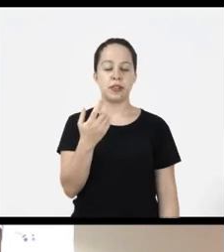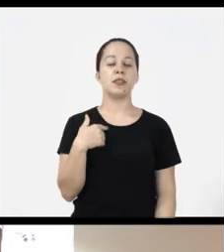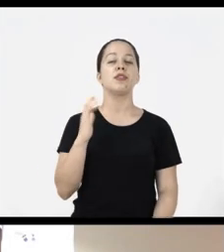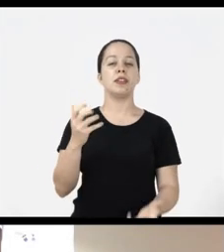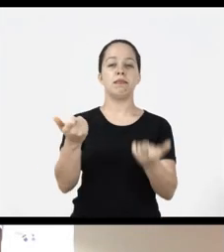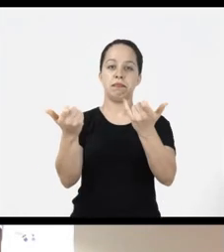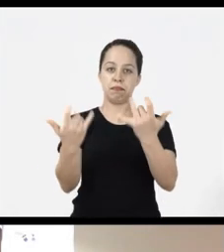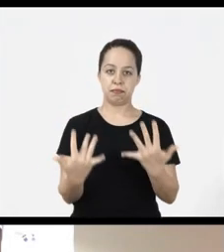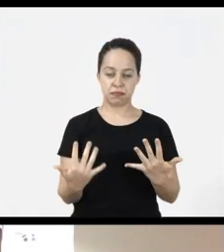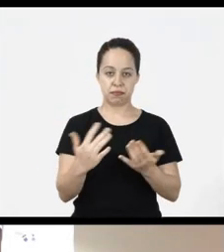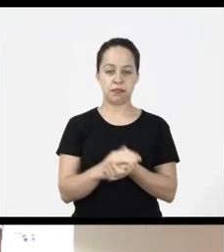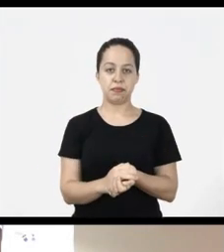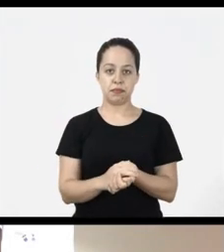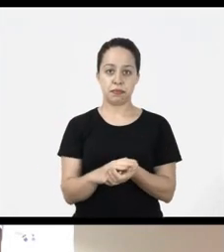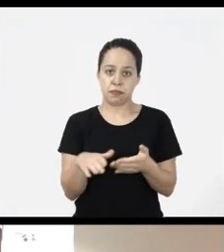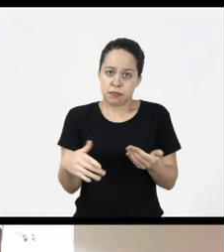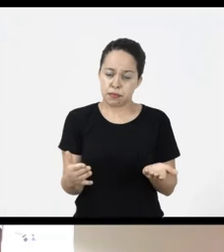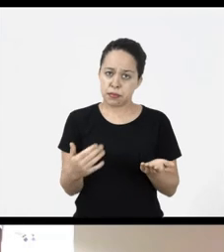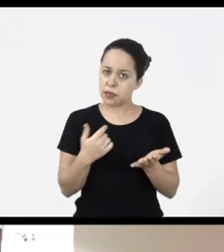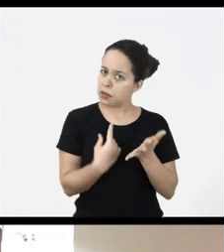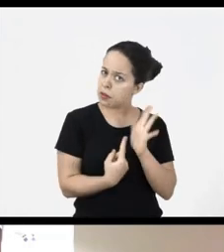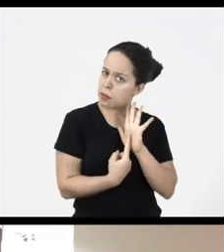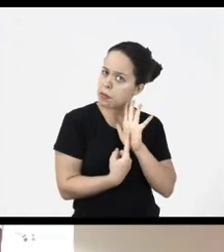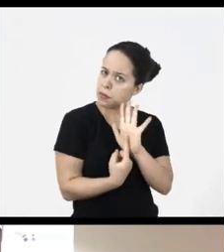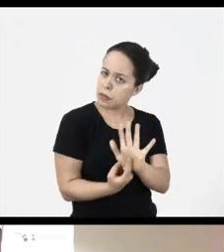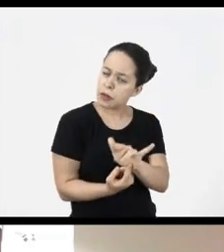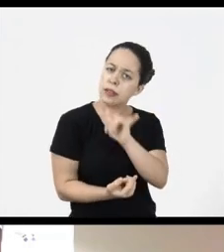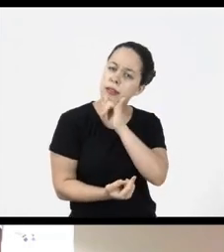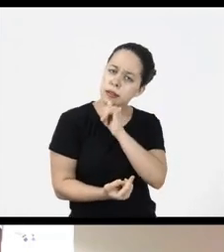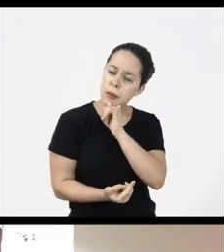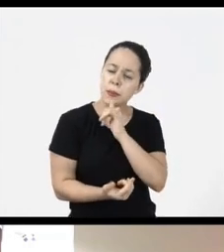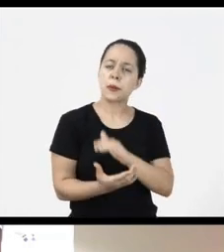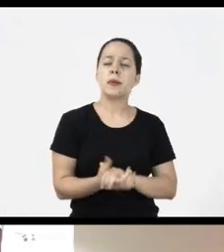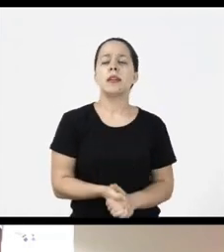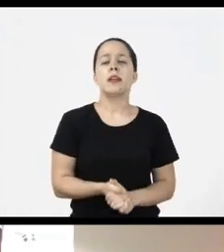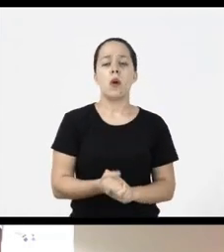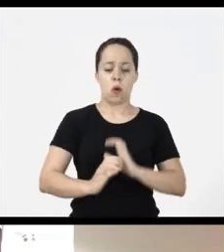one of those concepts that we have already talked about, so when I want to talk about when I talk